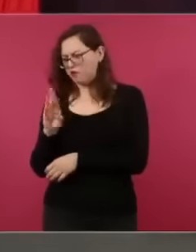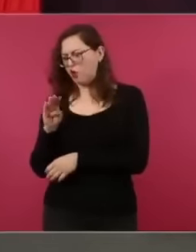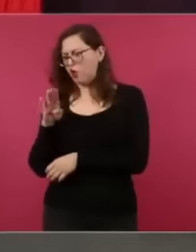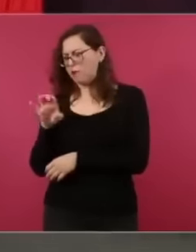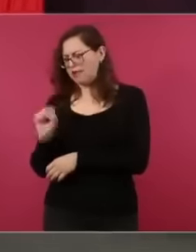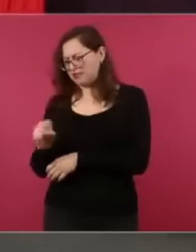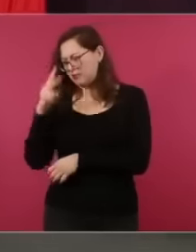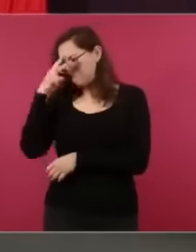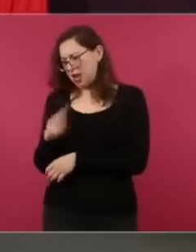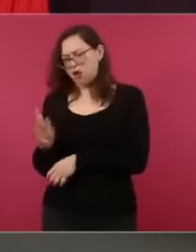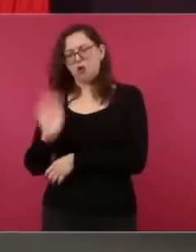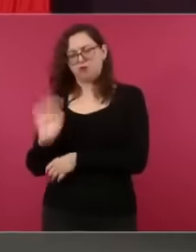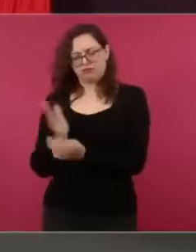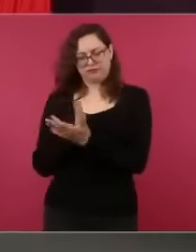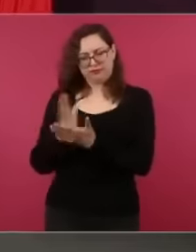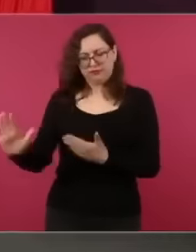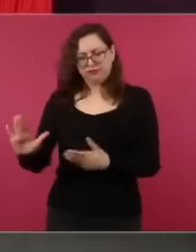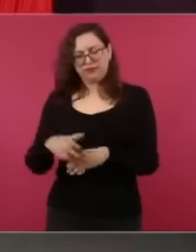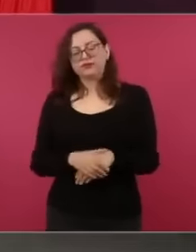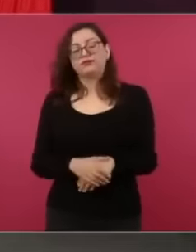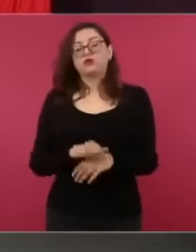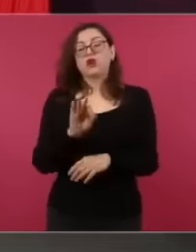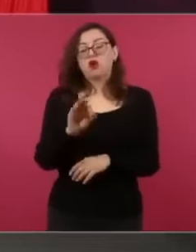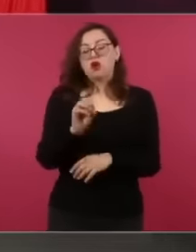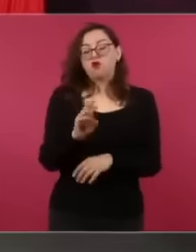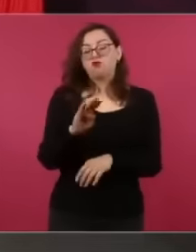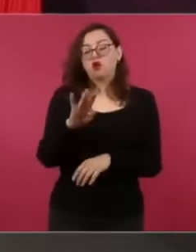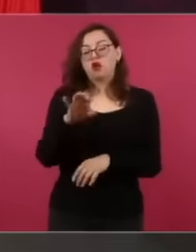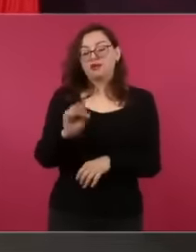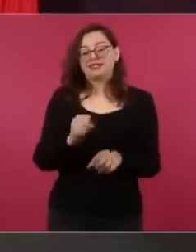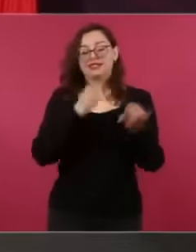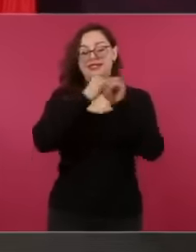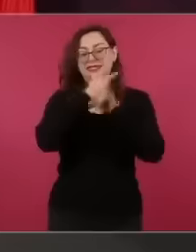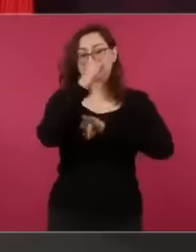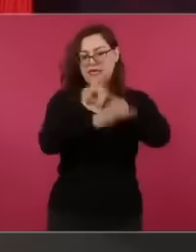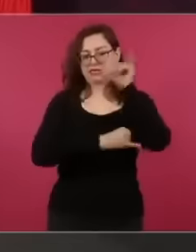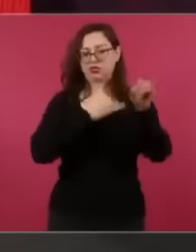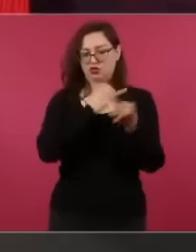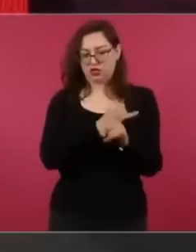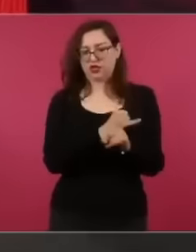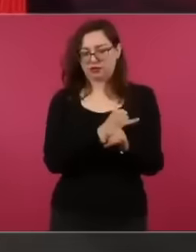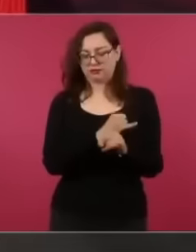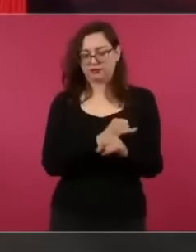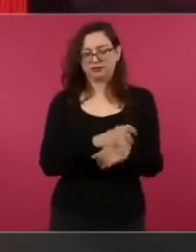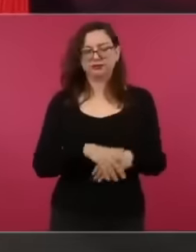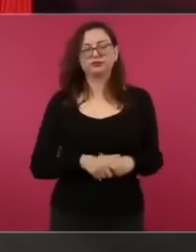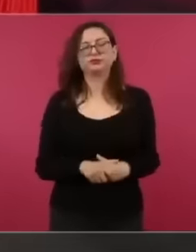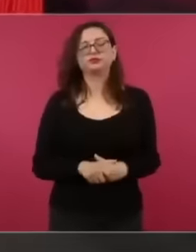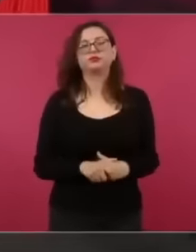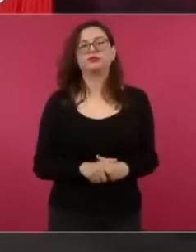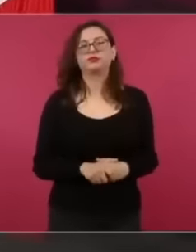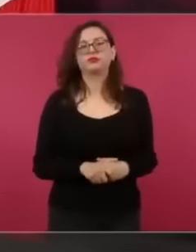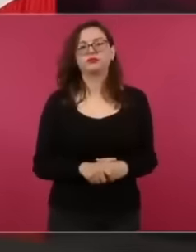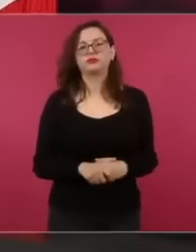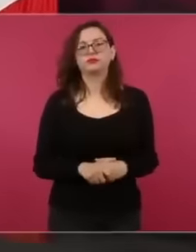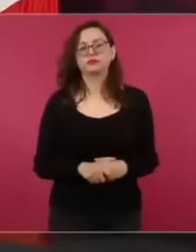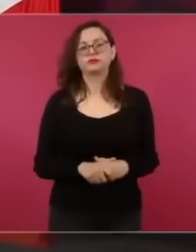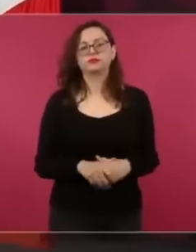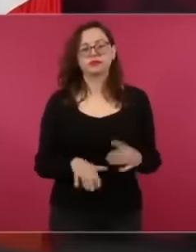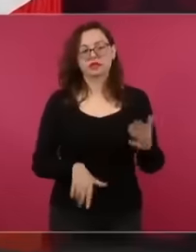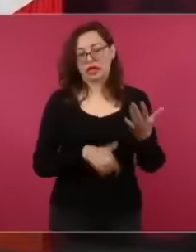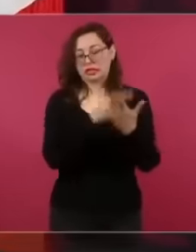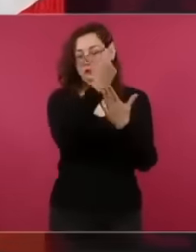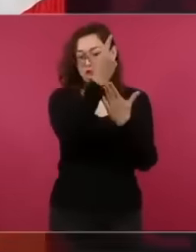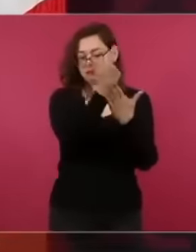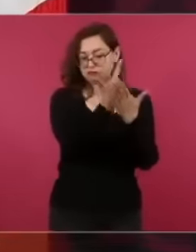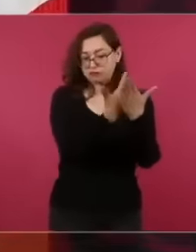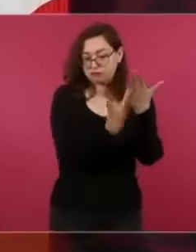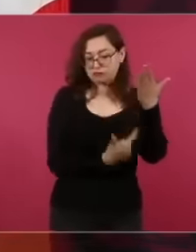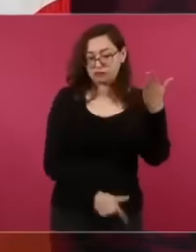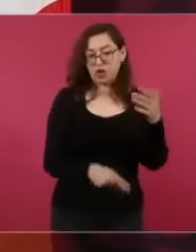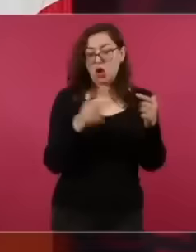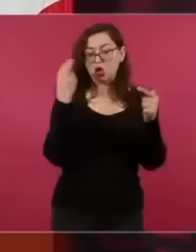Forbes magazine begins to publish the list of the richest men in the